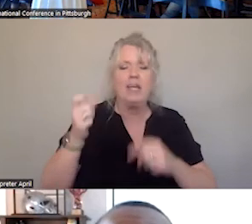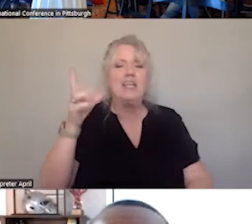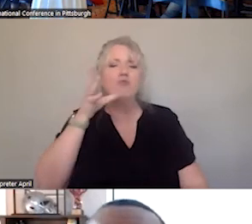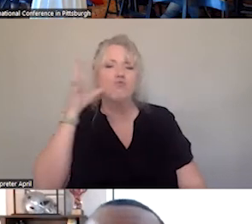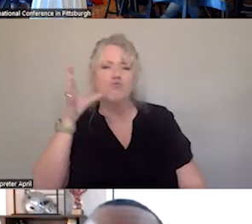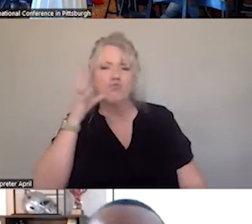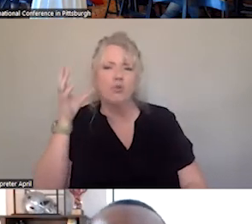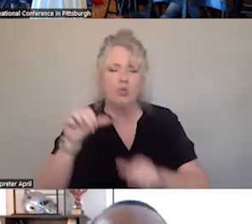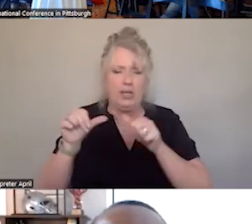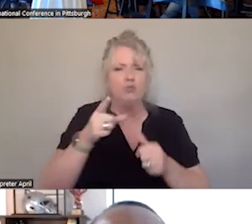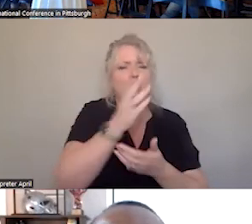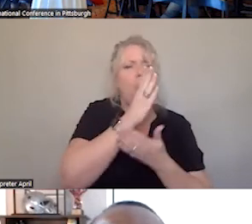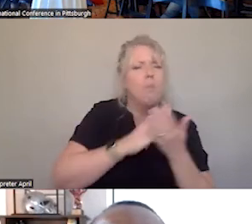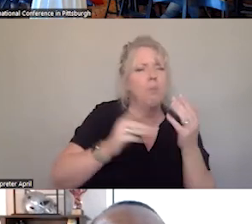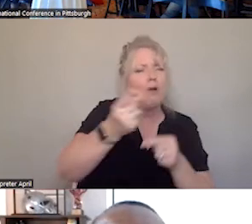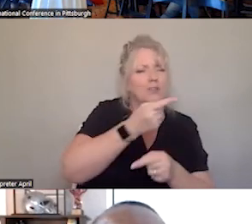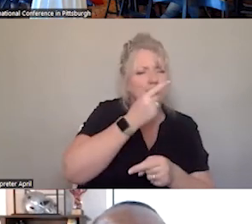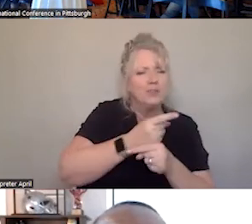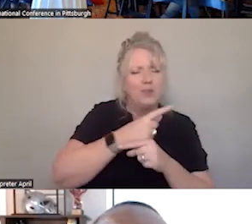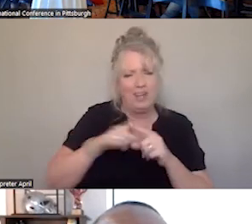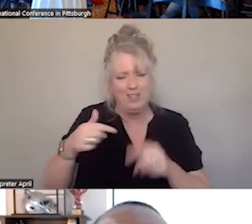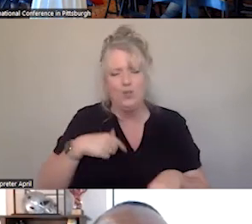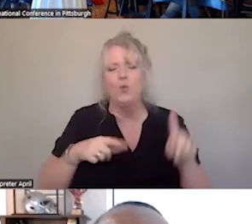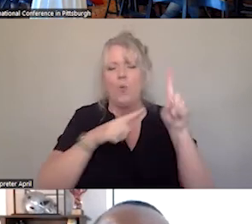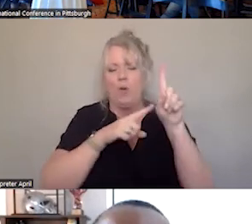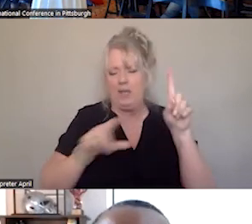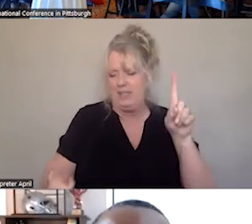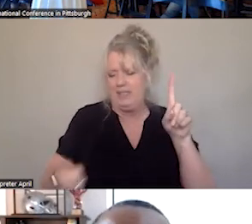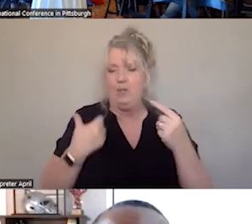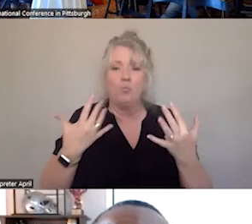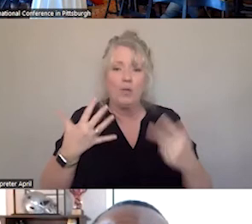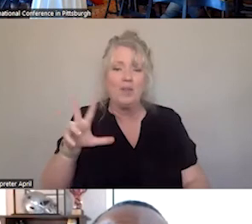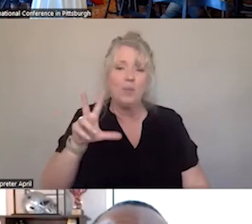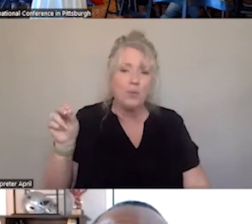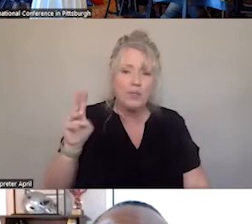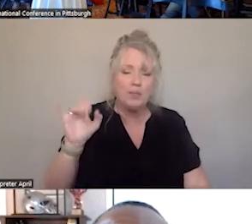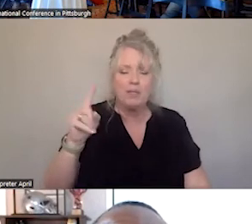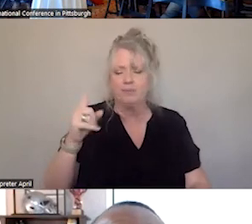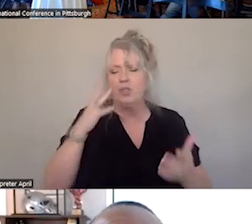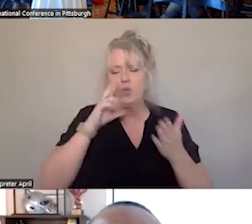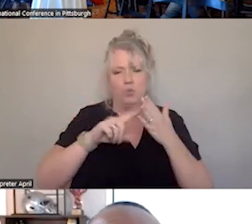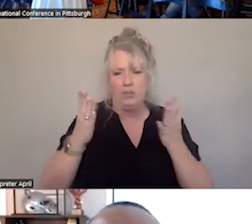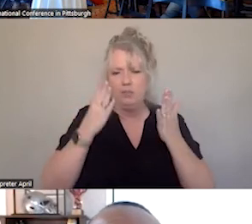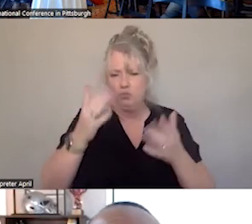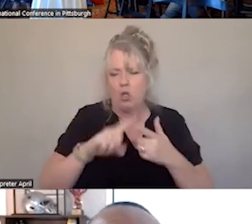YOU WERE PARTIALLY RIGHT. RESEARCH SUGGESTS BYSTANDERS TRAINED IN FIRST AID WILL